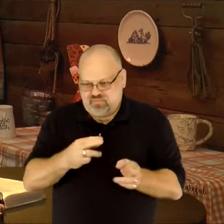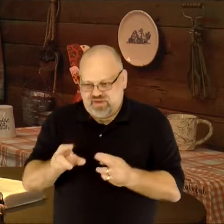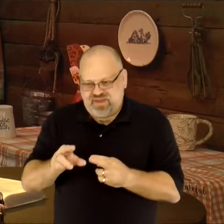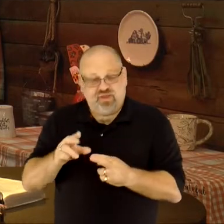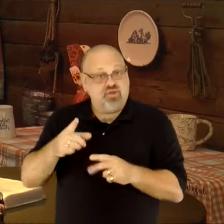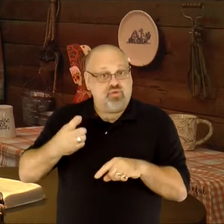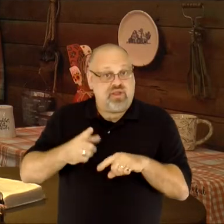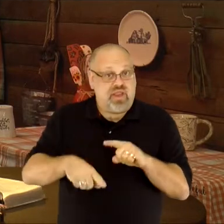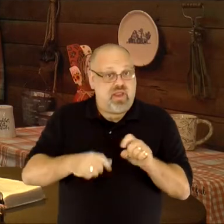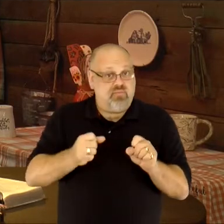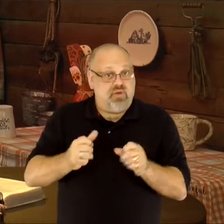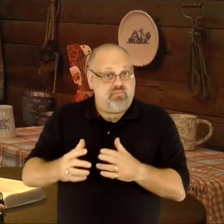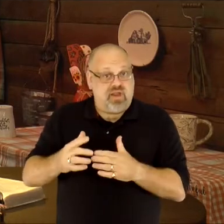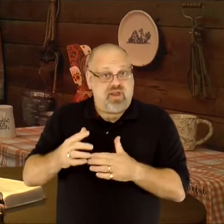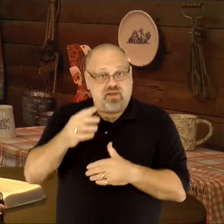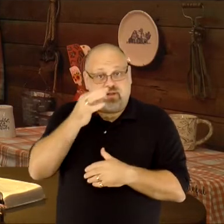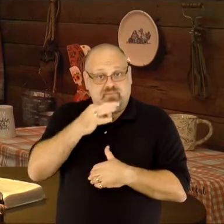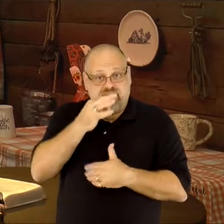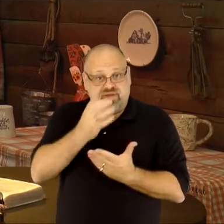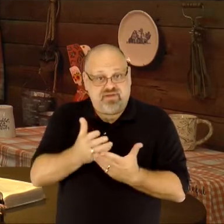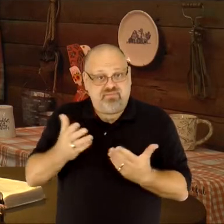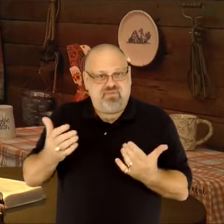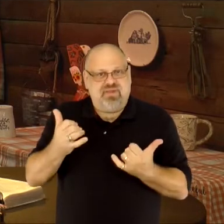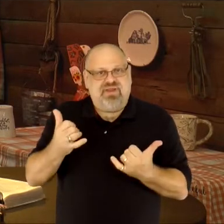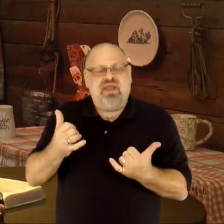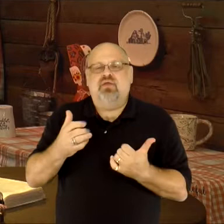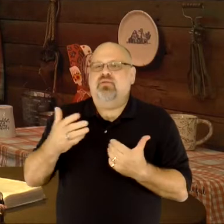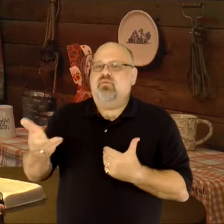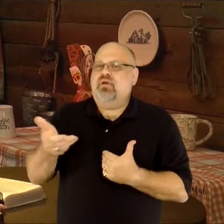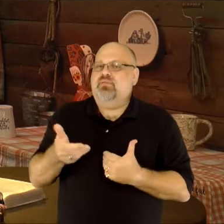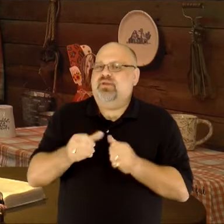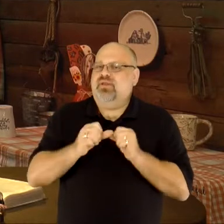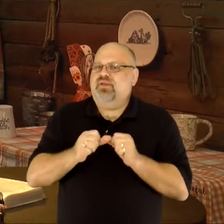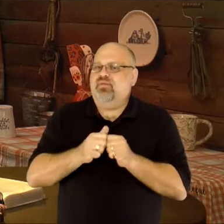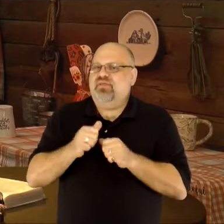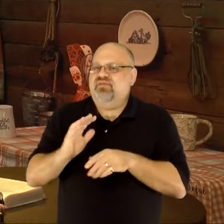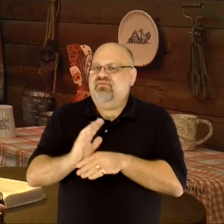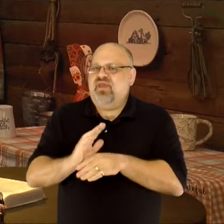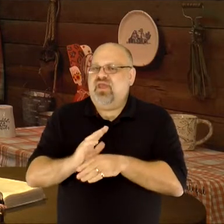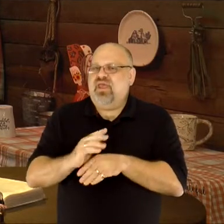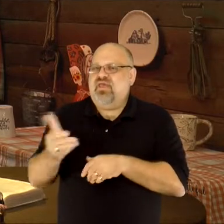at this time, you are welcome to continue with this video and invite the Holy Spirit to draw you